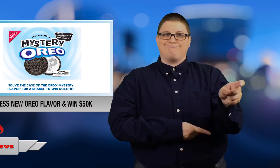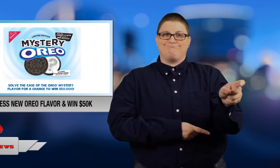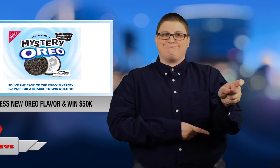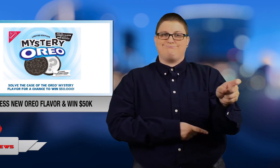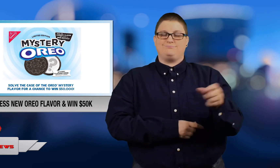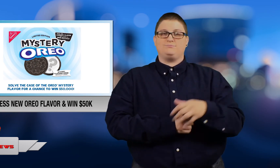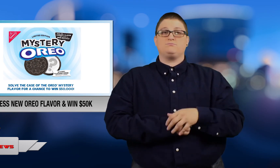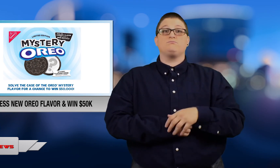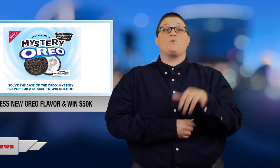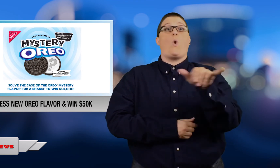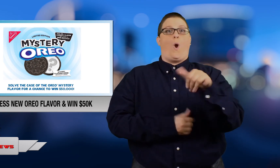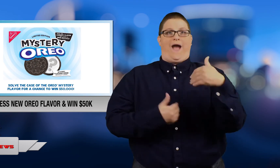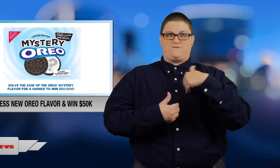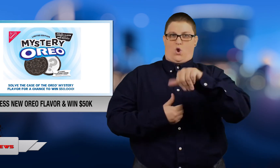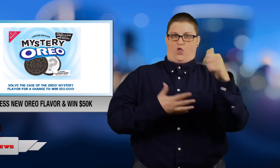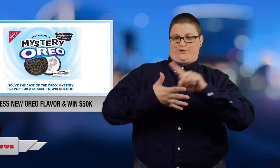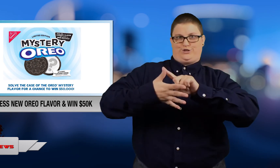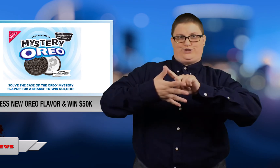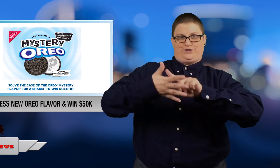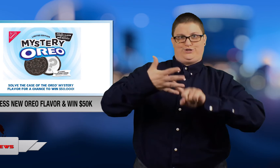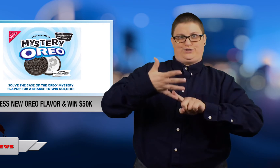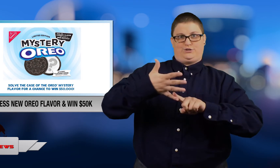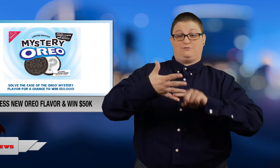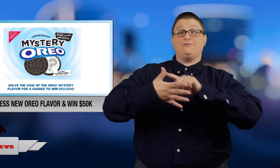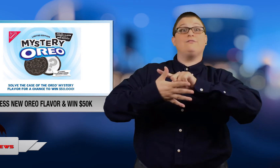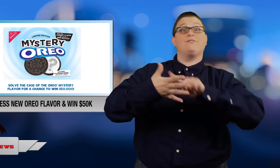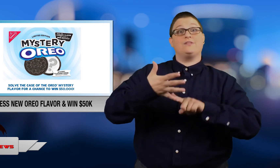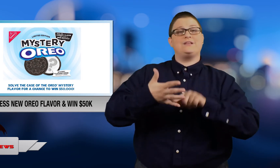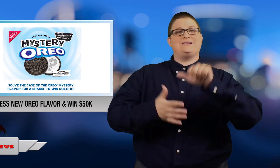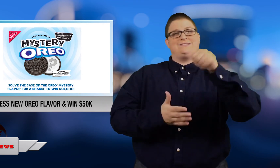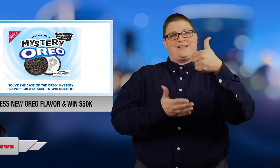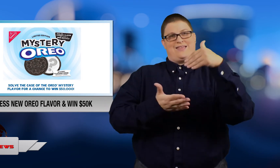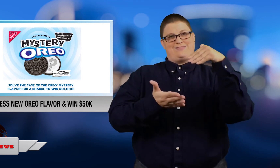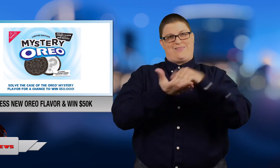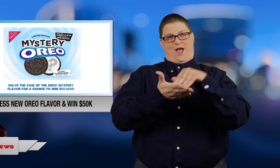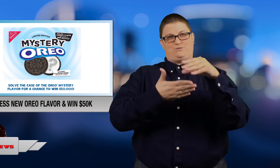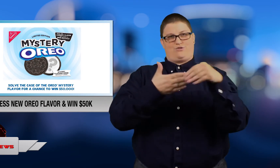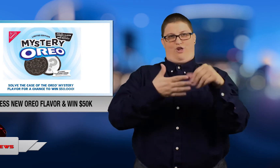Five 10-thousand dollar prizes are also being offered.